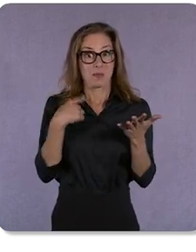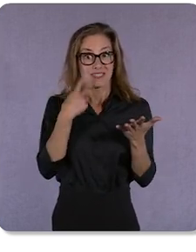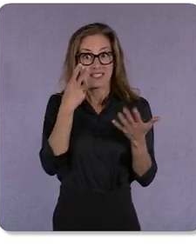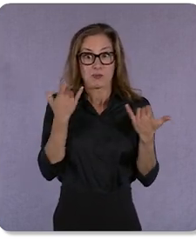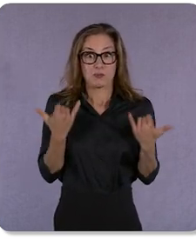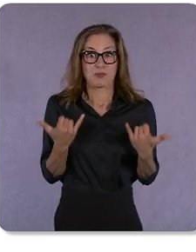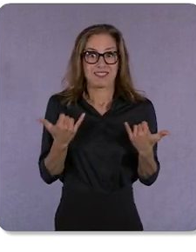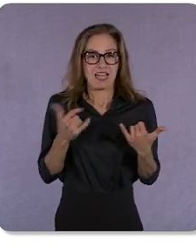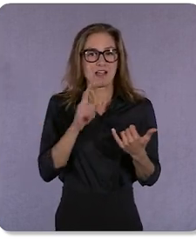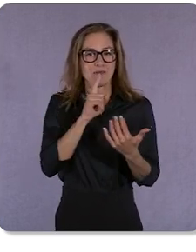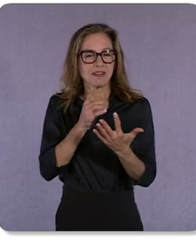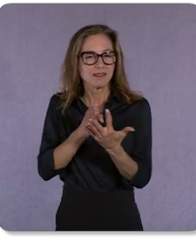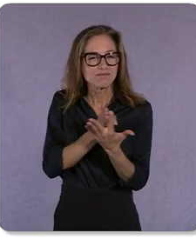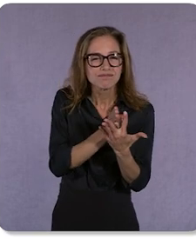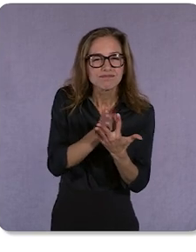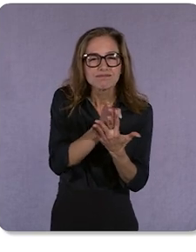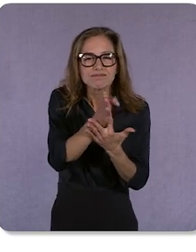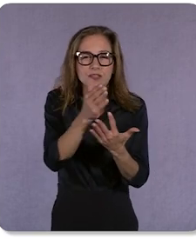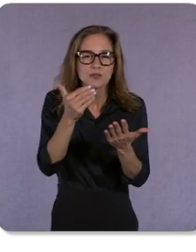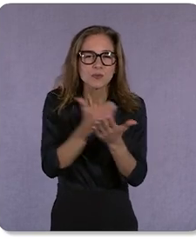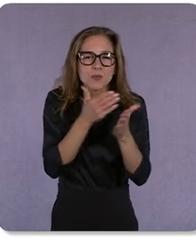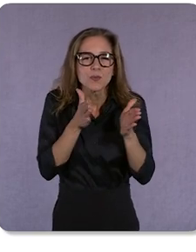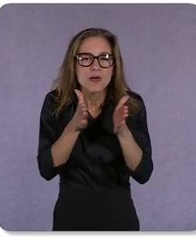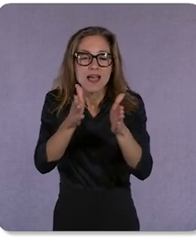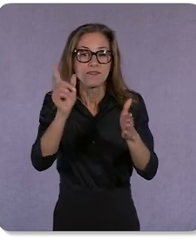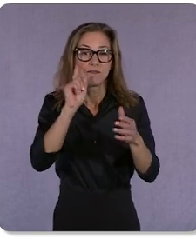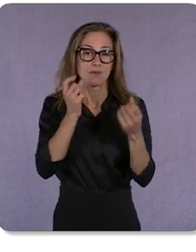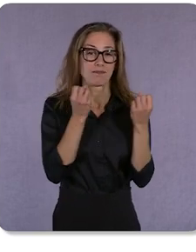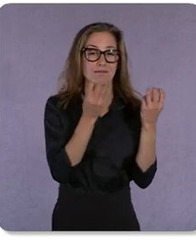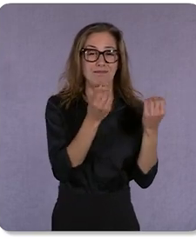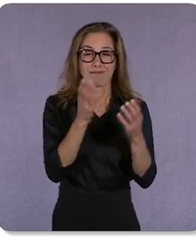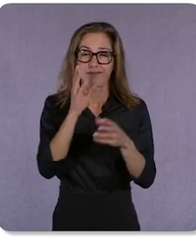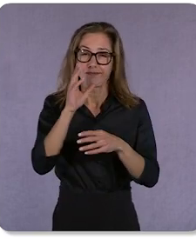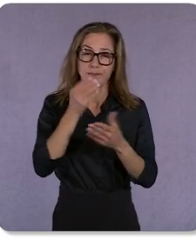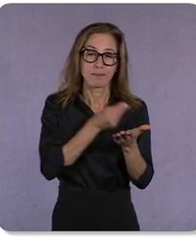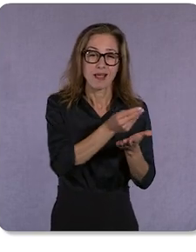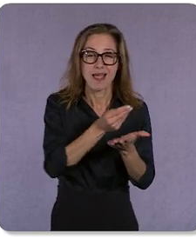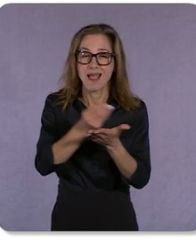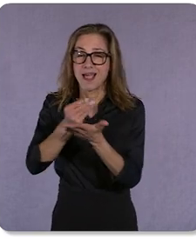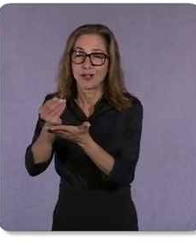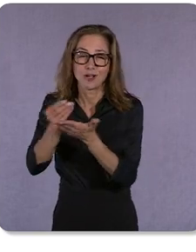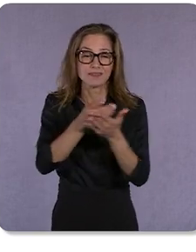today is paving the way for omnibuyers and the next wave of omnichannel shopping.